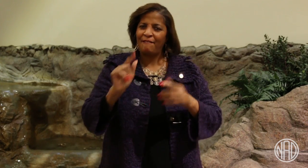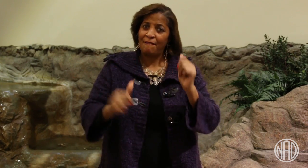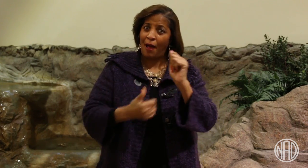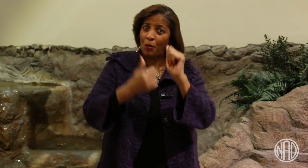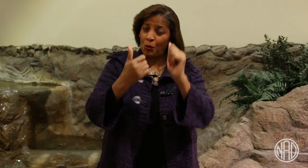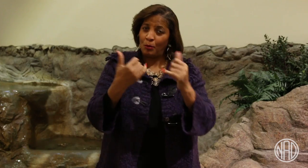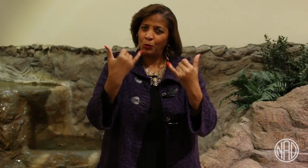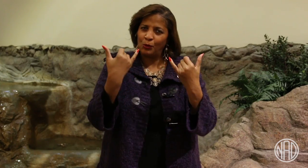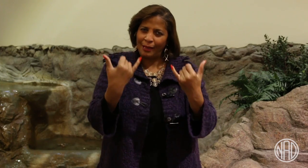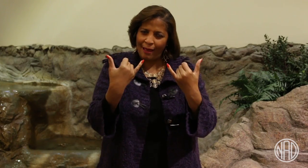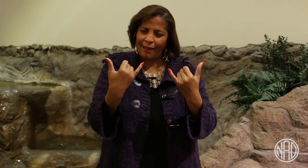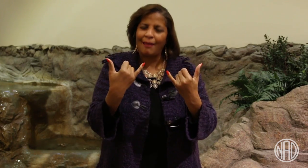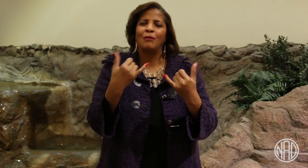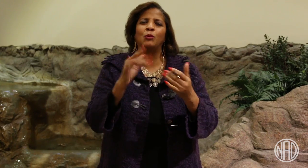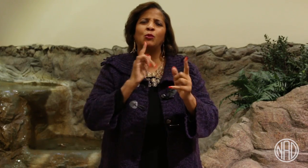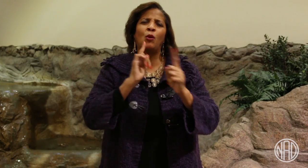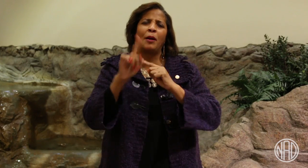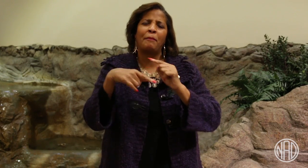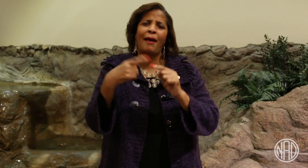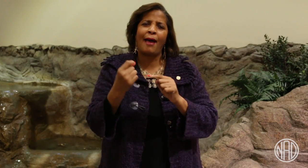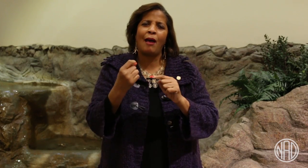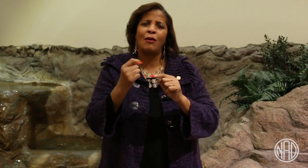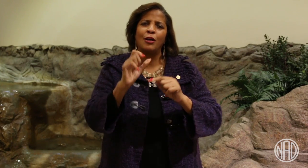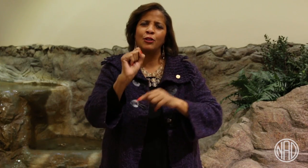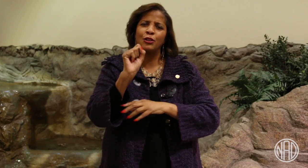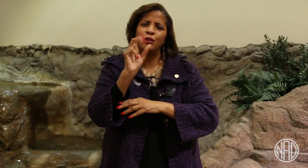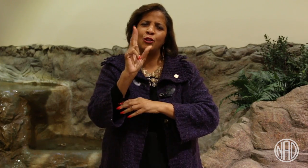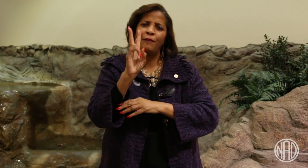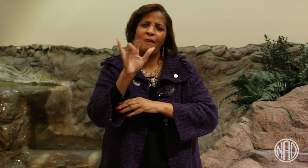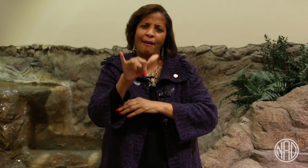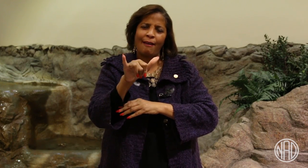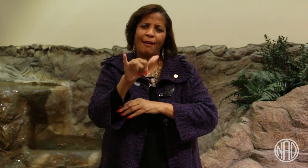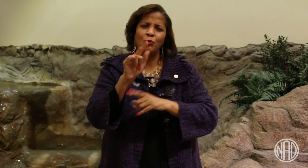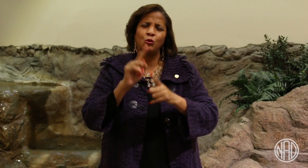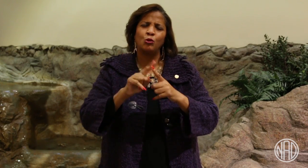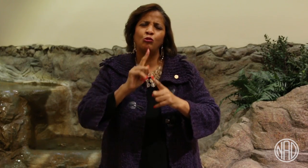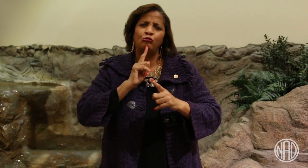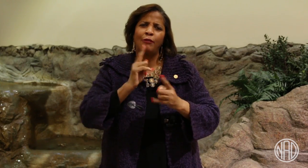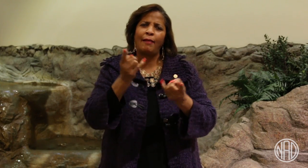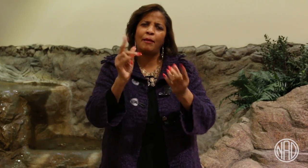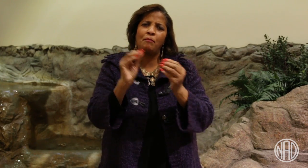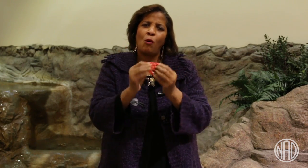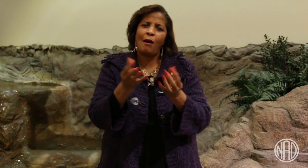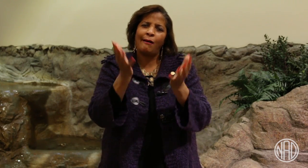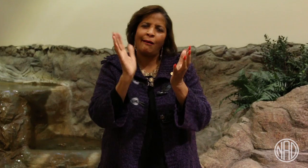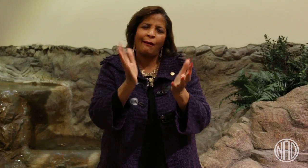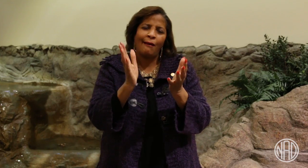Following that, I plan on sending out a survey to get a better understanding of how